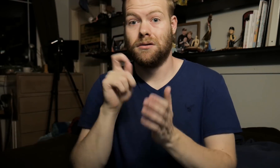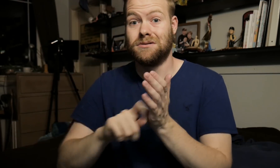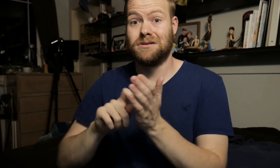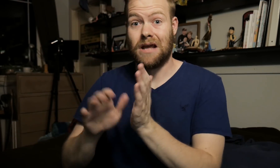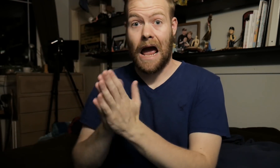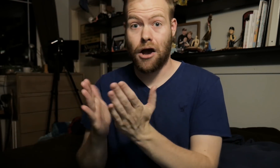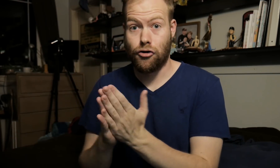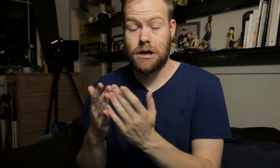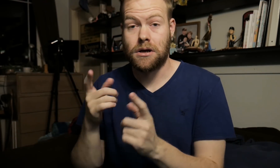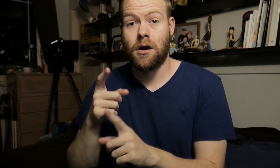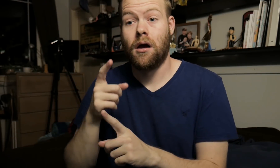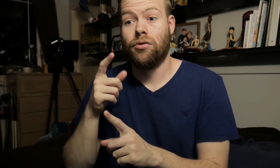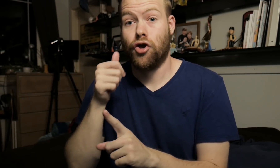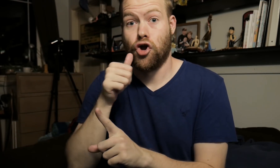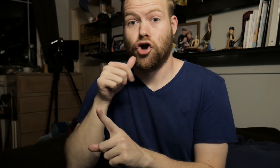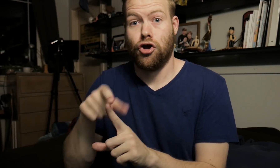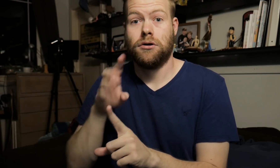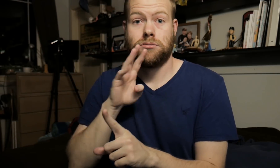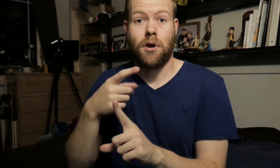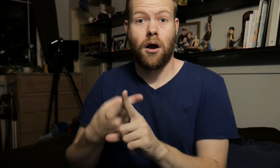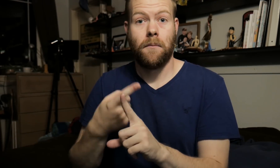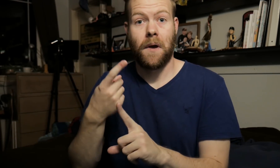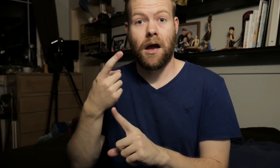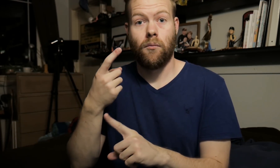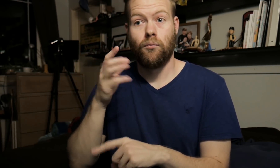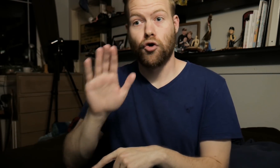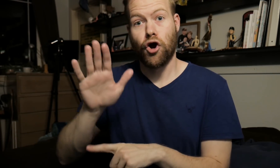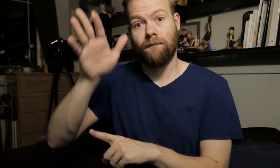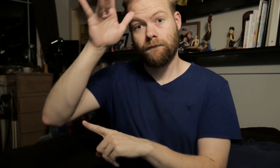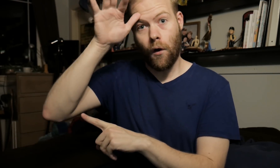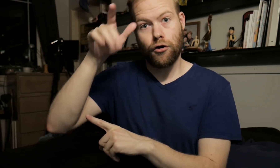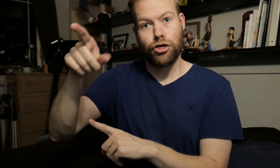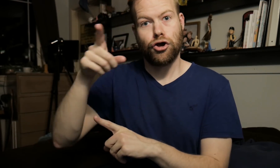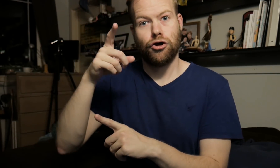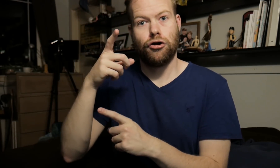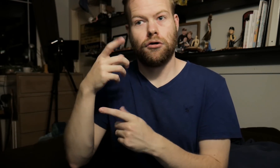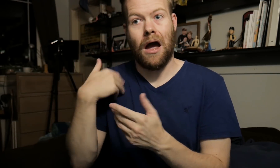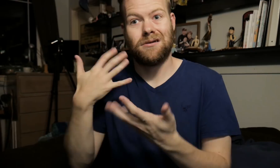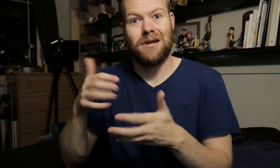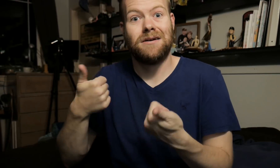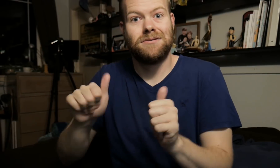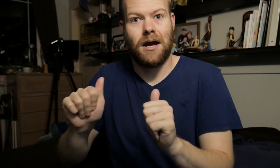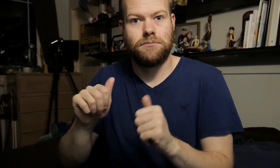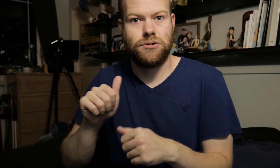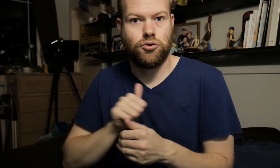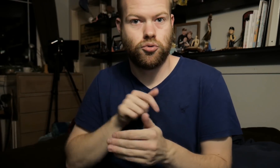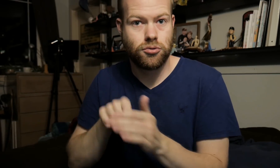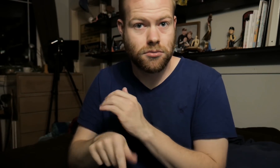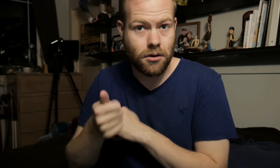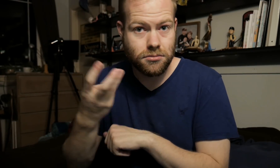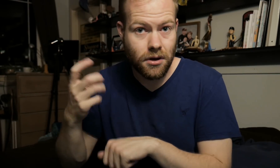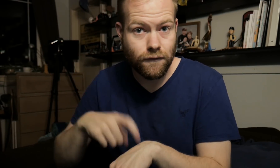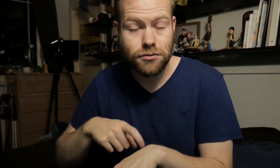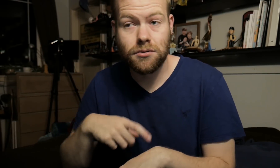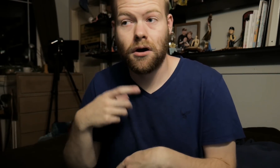The diary, the girl is talking about her father having attempted suicide several times.